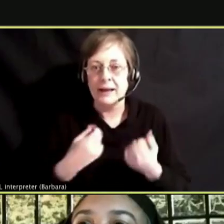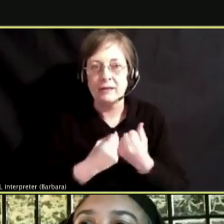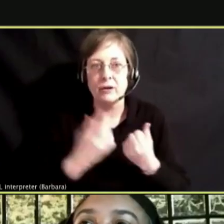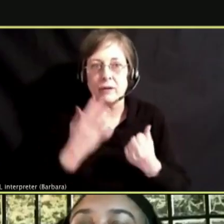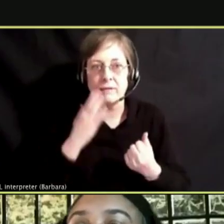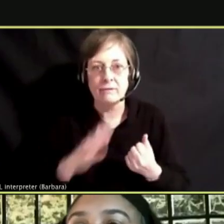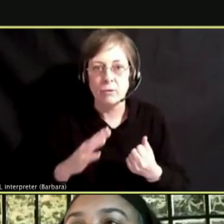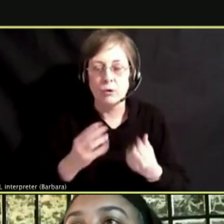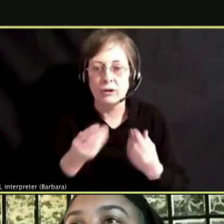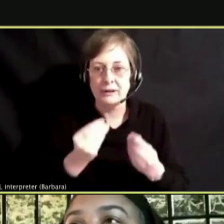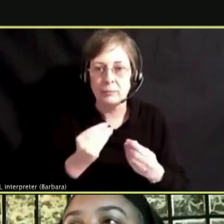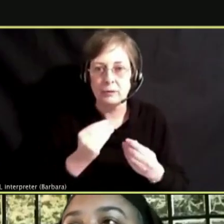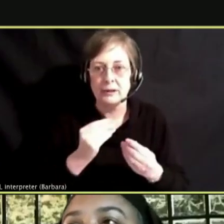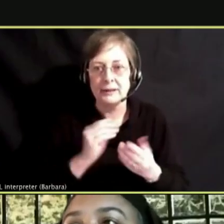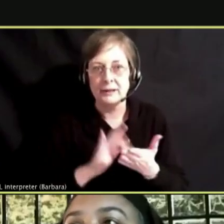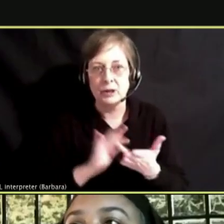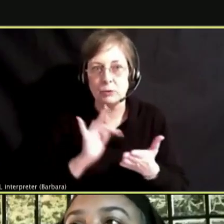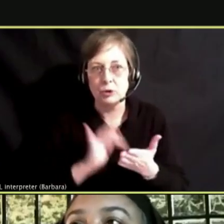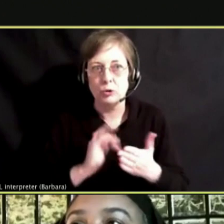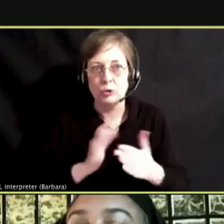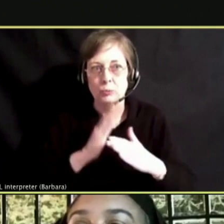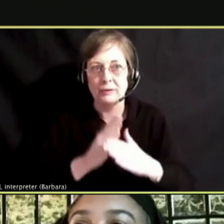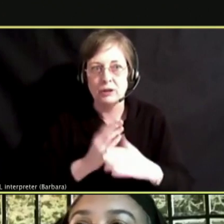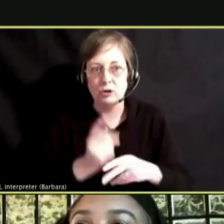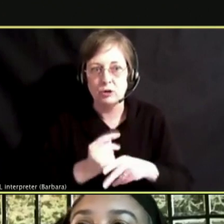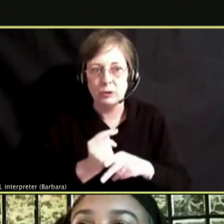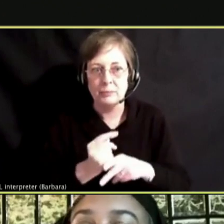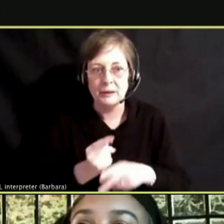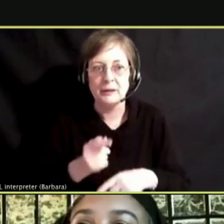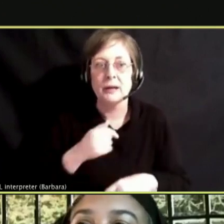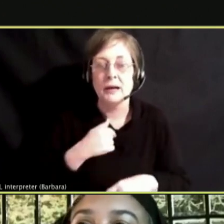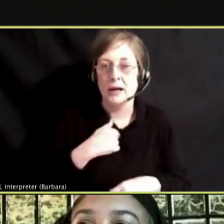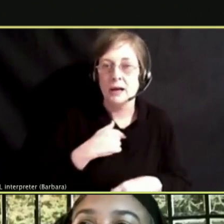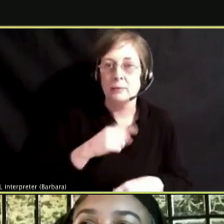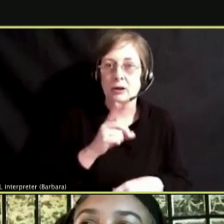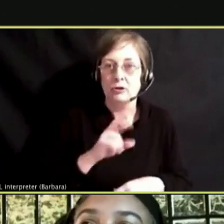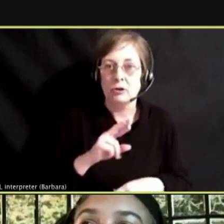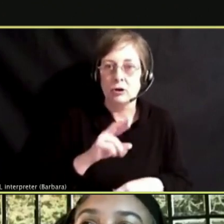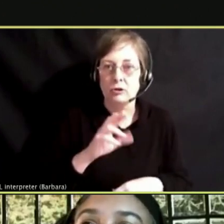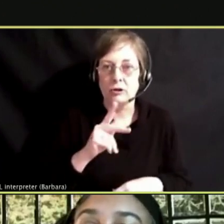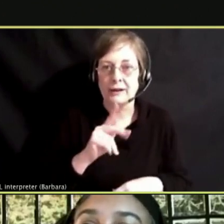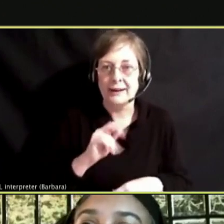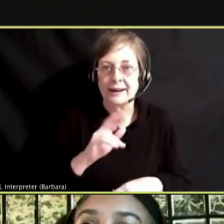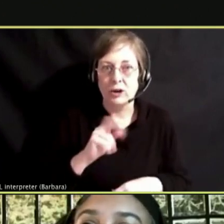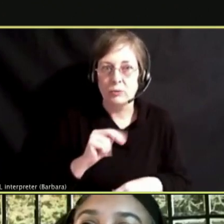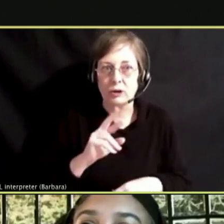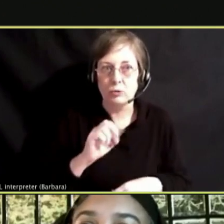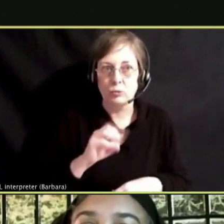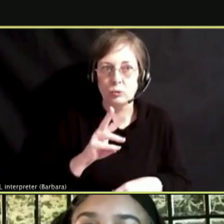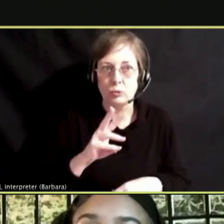SPOKE OF DOCTOR KAREN CRUZ, I AM THE DIRECTOR OF STUDENT WELL-BEING AND ACHIEVEMENT IN MACOMB